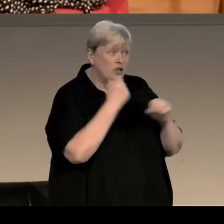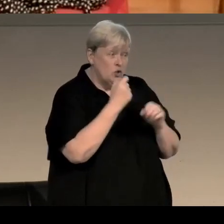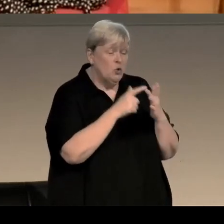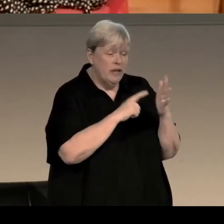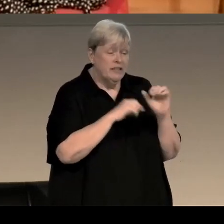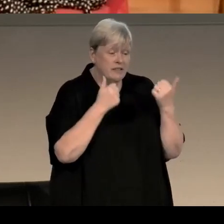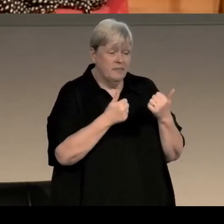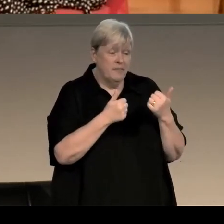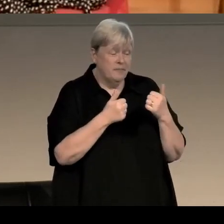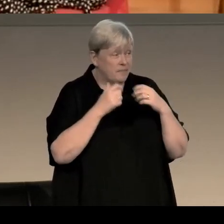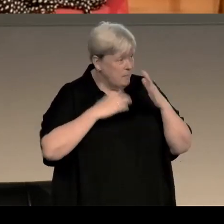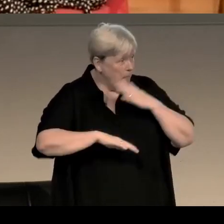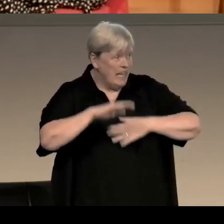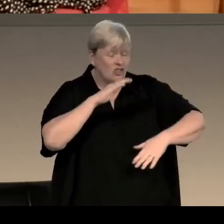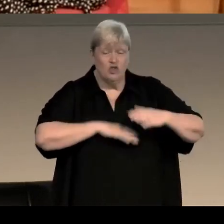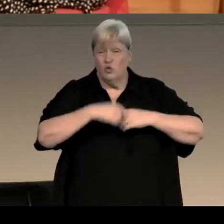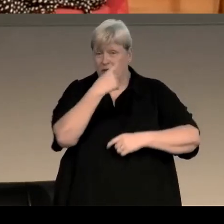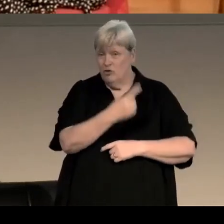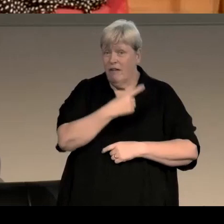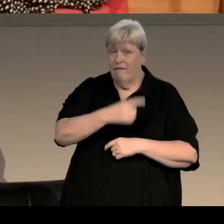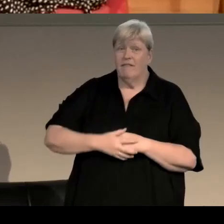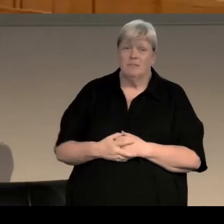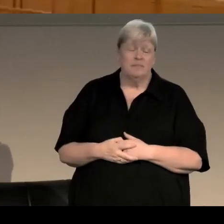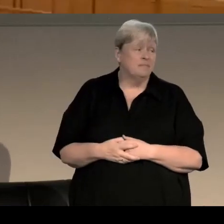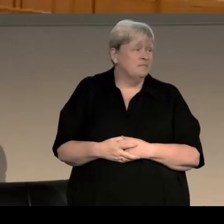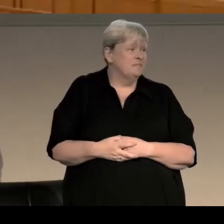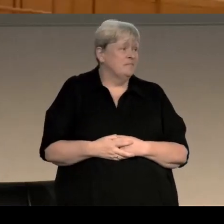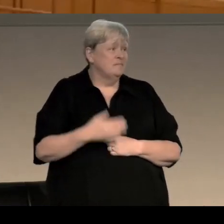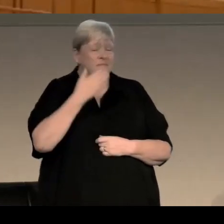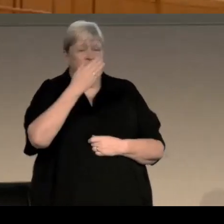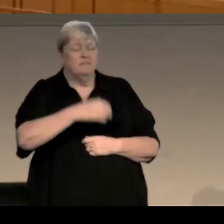And be patient with yourself. Thank you.